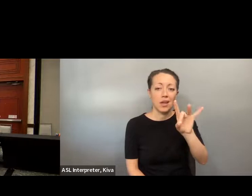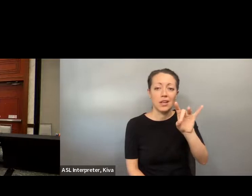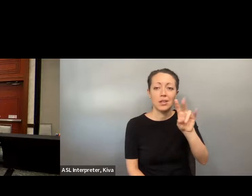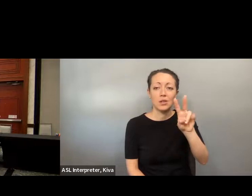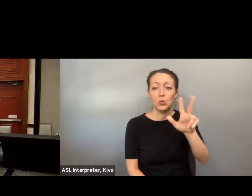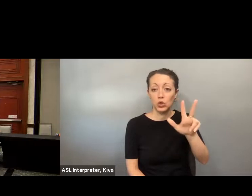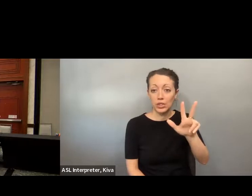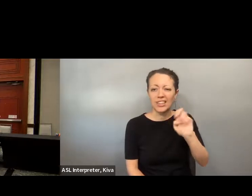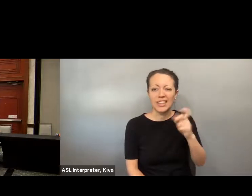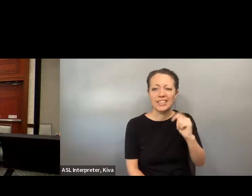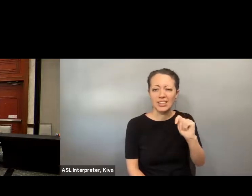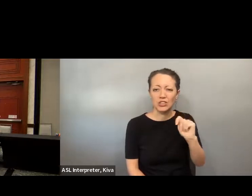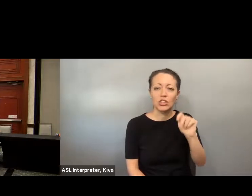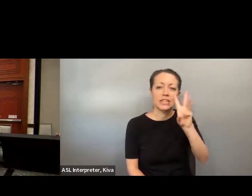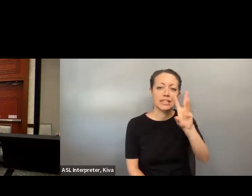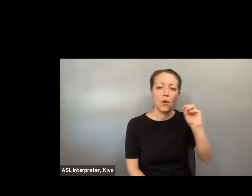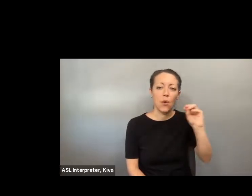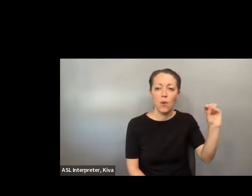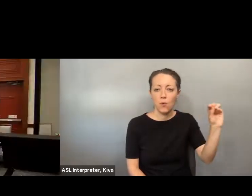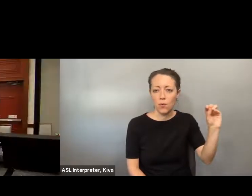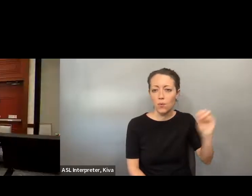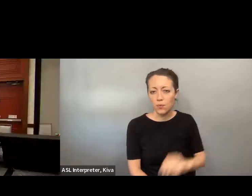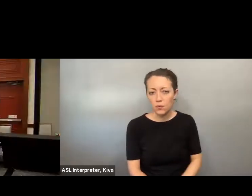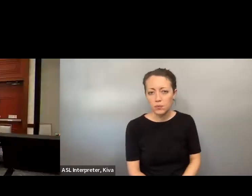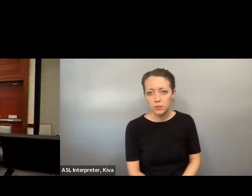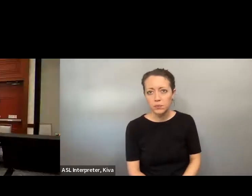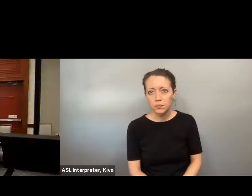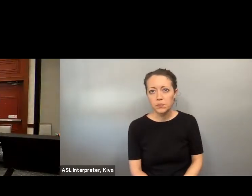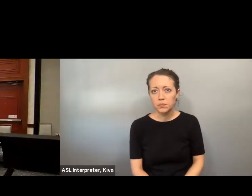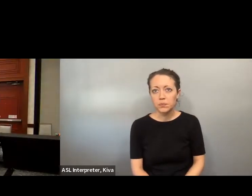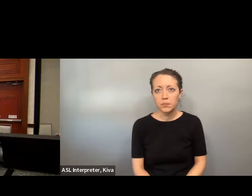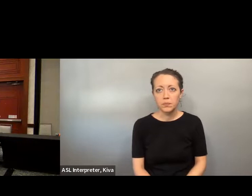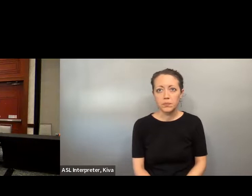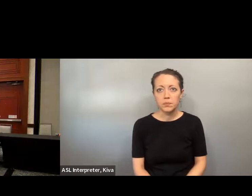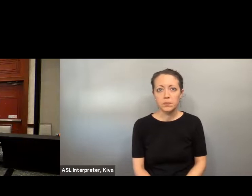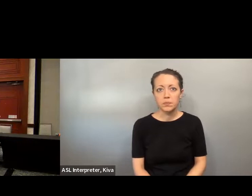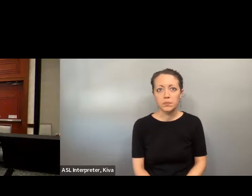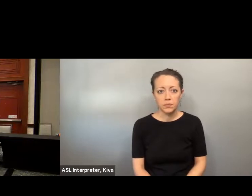issues. Sure, and we'll have it posted at some point, Posted at some point, but that's 1 803, 4, 2 0, 0, 8, 2, 3. And it's extension. 6,000